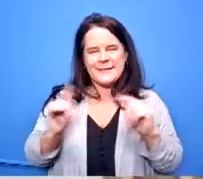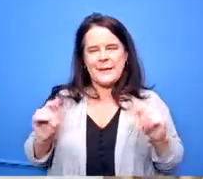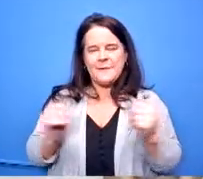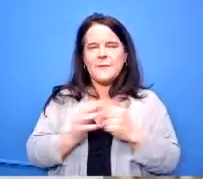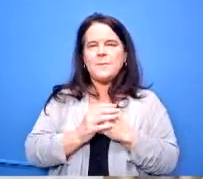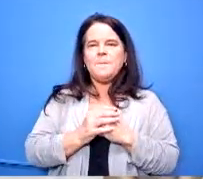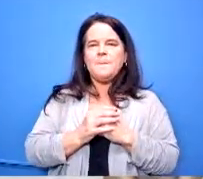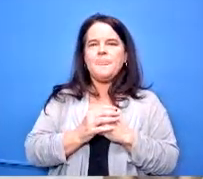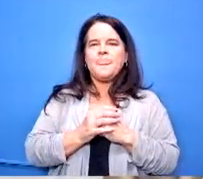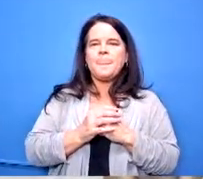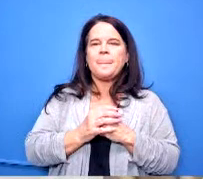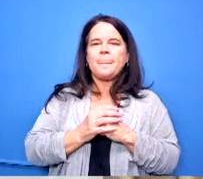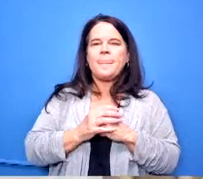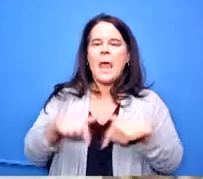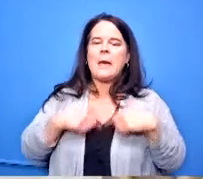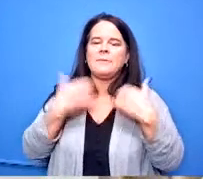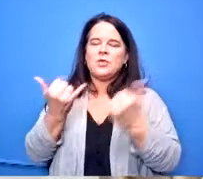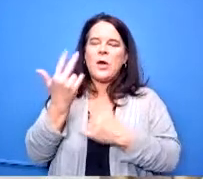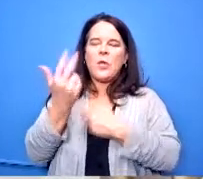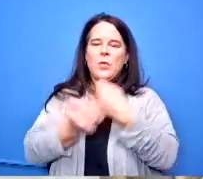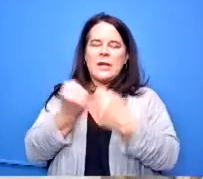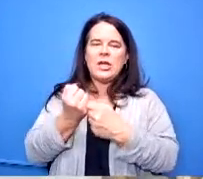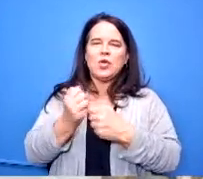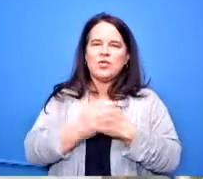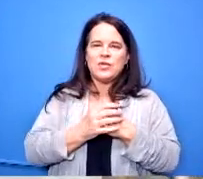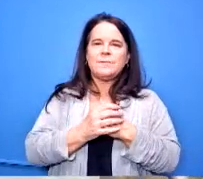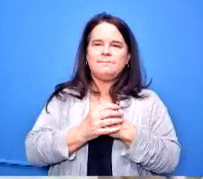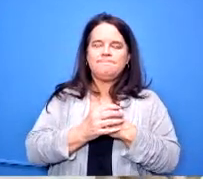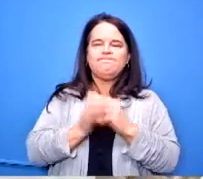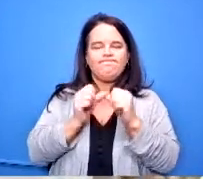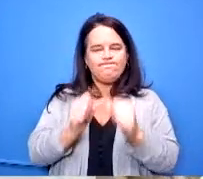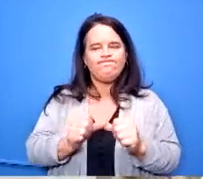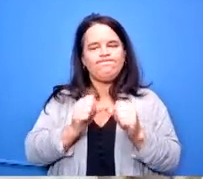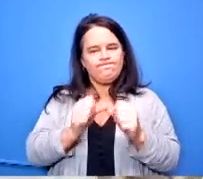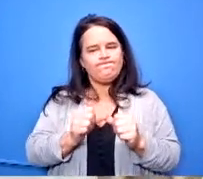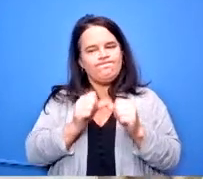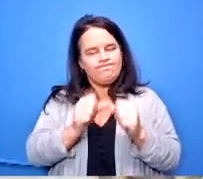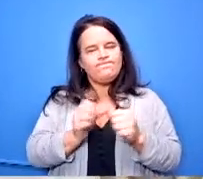we've been doing that for about three years now pretty pretty steadily giving a steady diet to